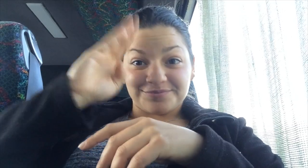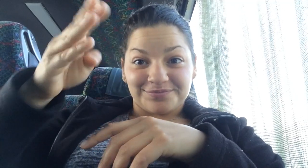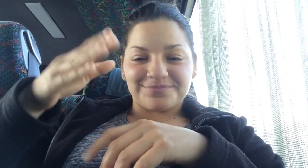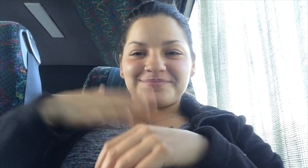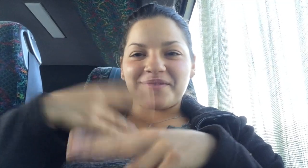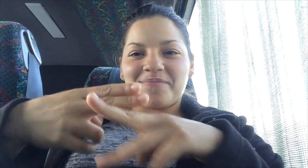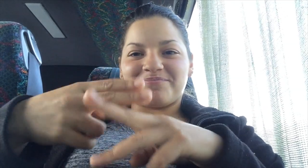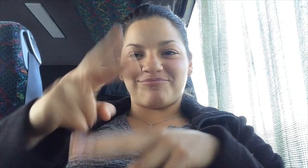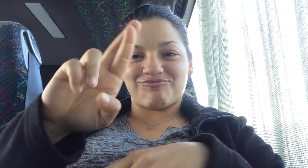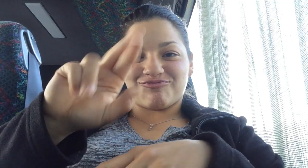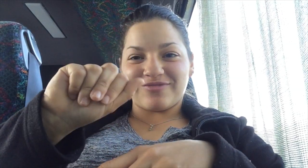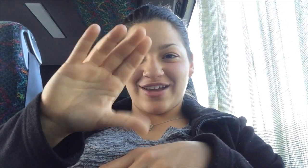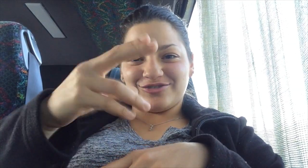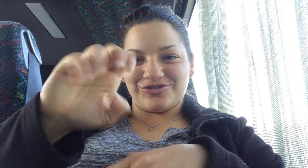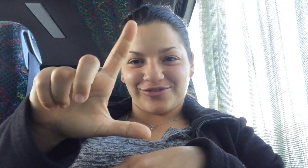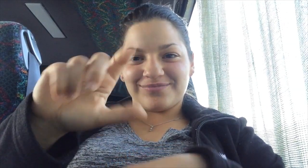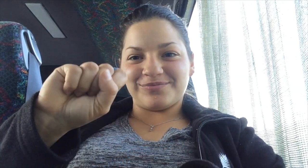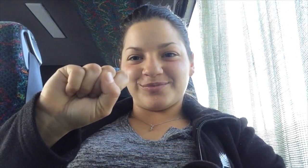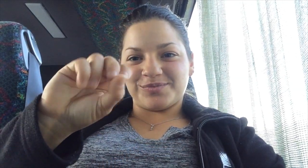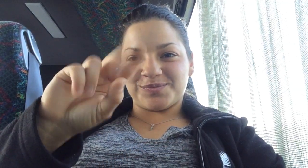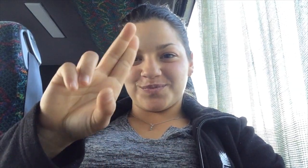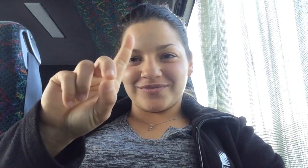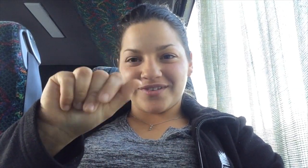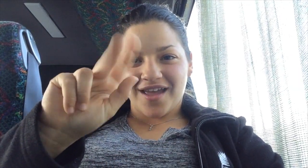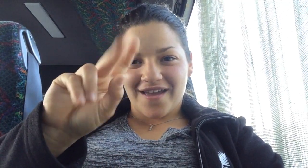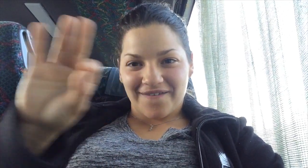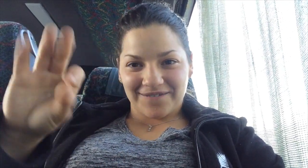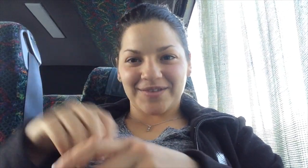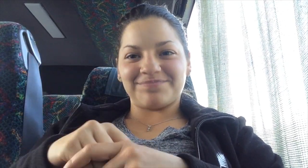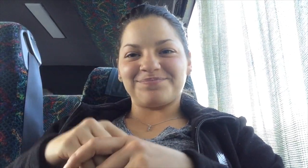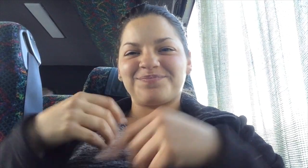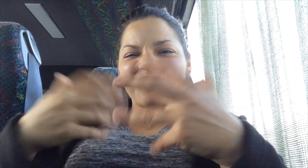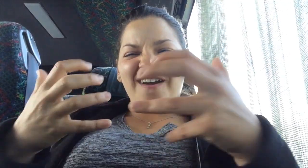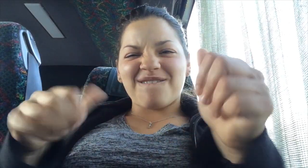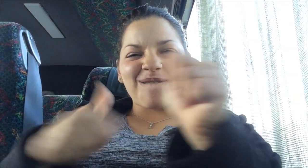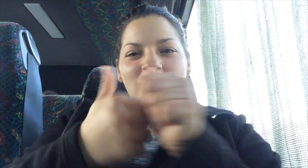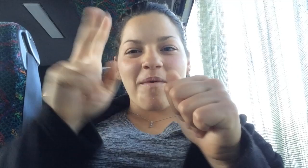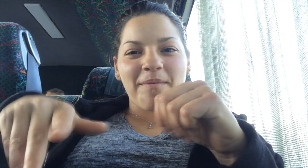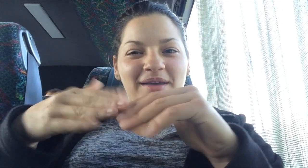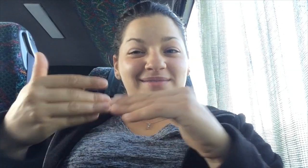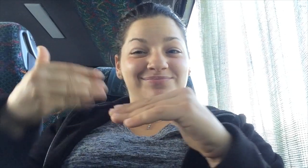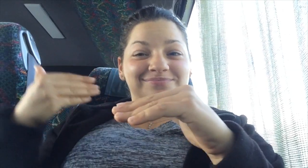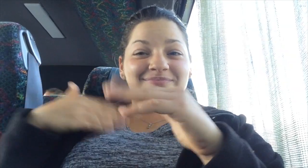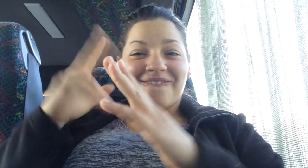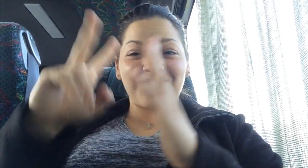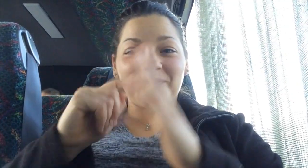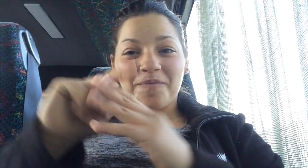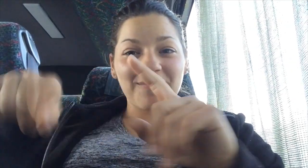Hello, my name is Rachel Soudakoff I would like to follow-up on my previous vlog about